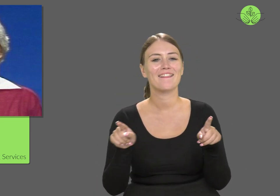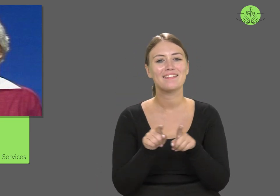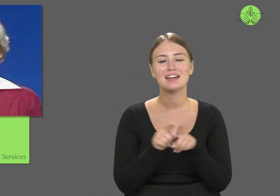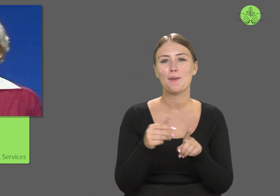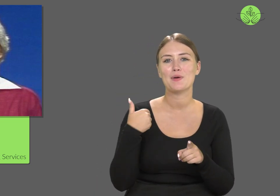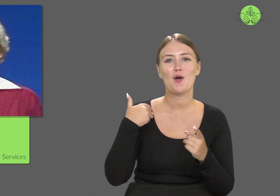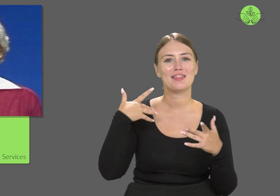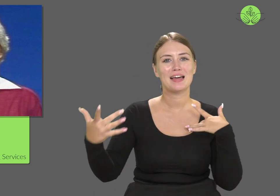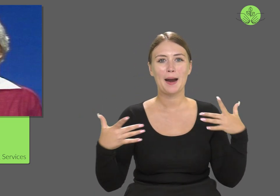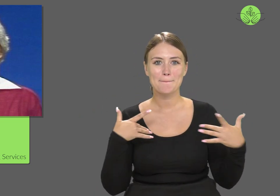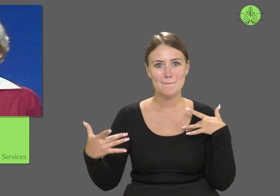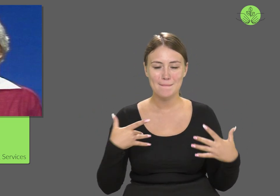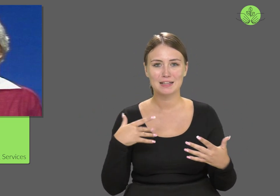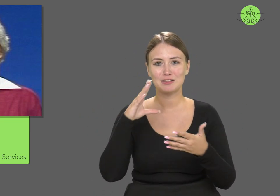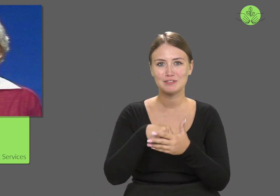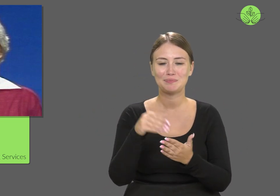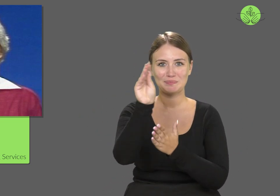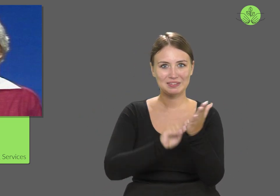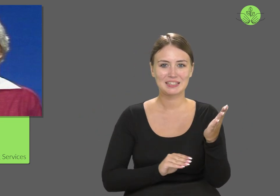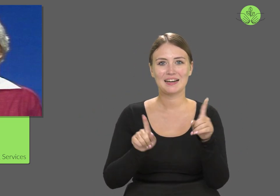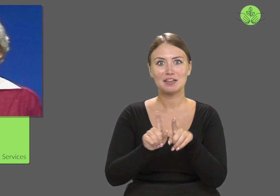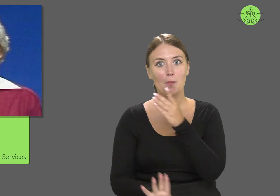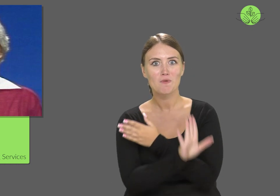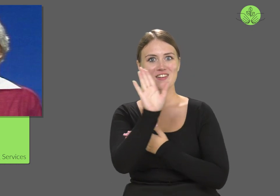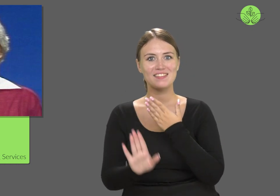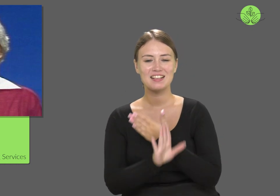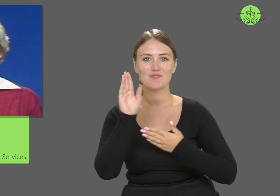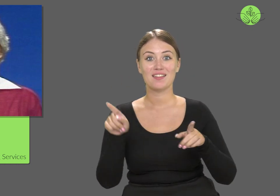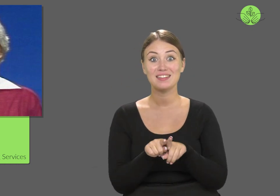teacher, and passionate advocate for the deaf community.